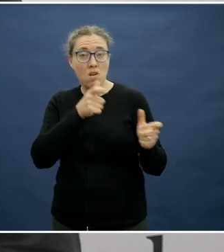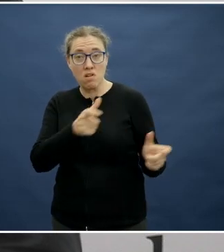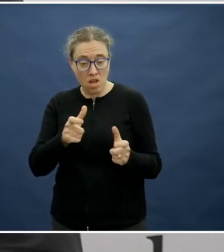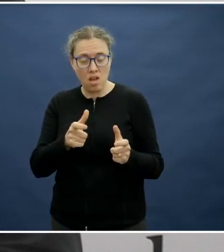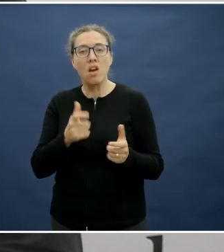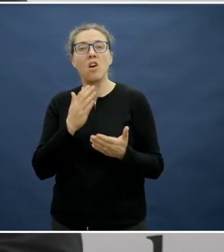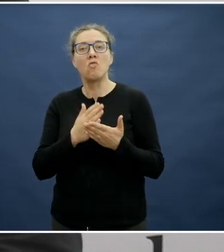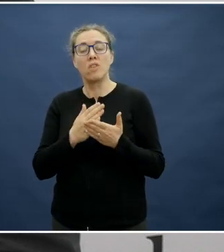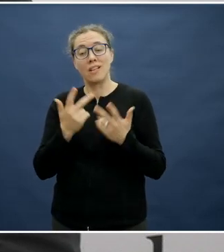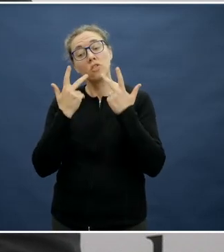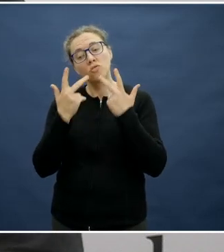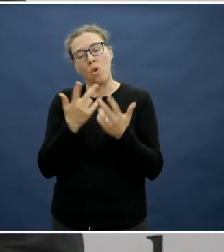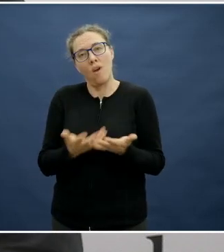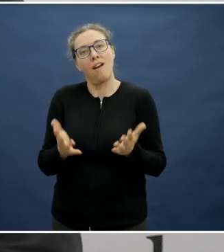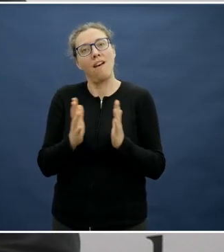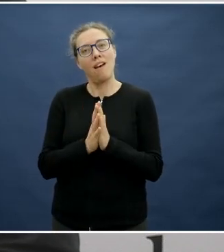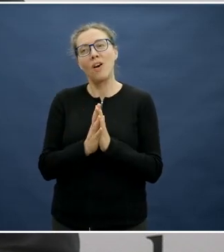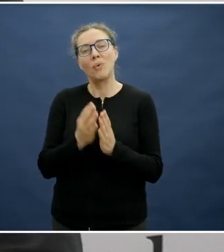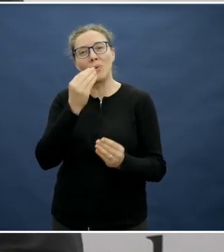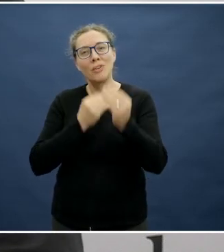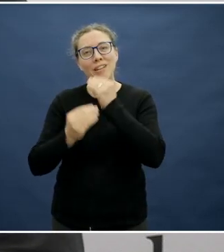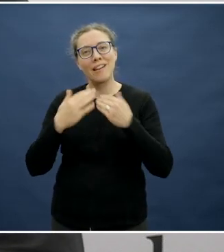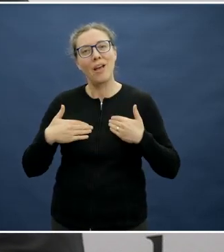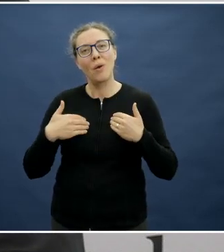At the end of the day, children look up to their parents, their older siblings.